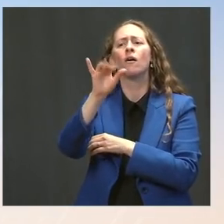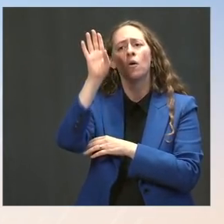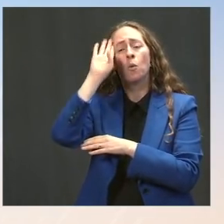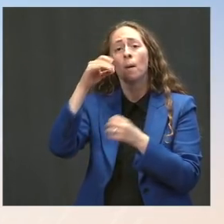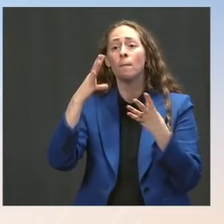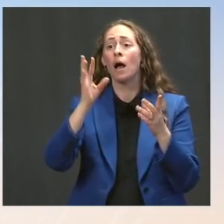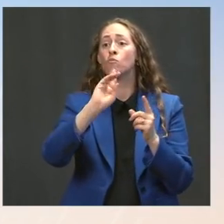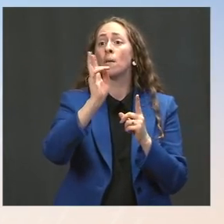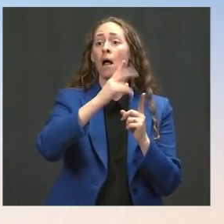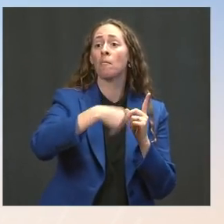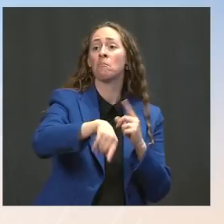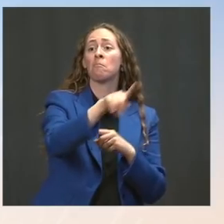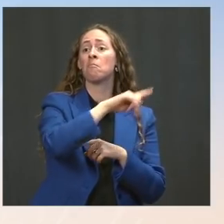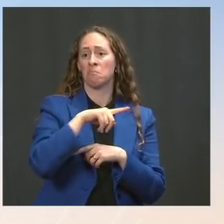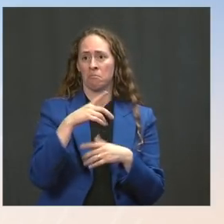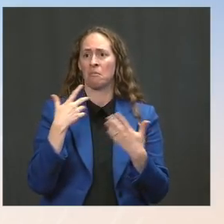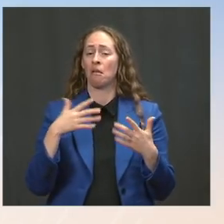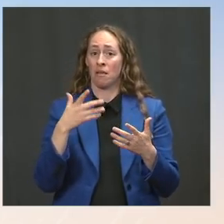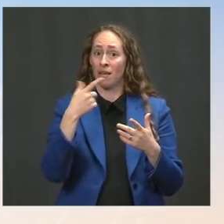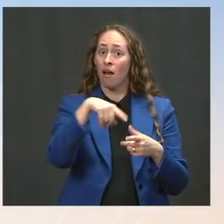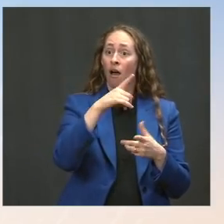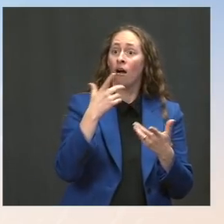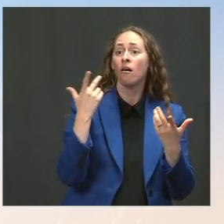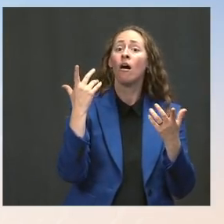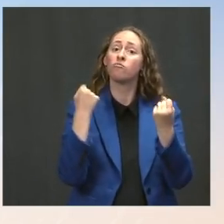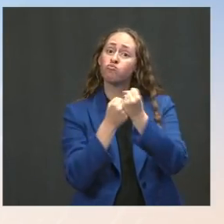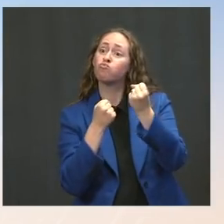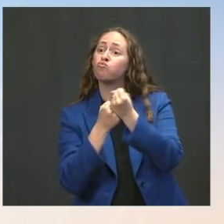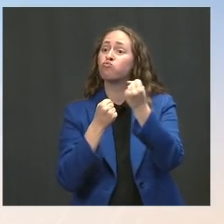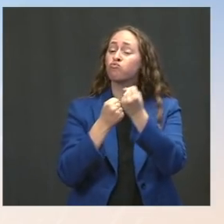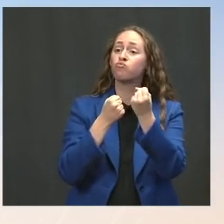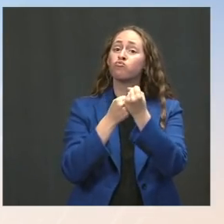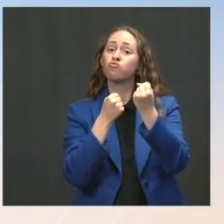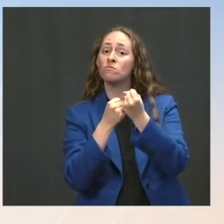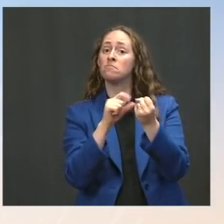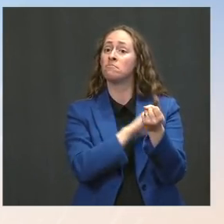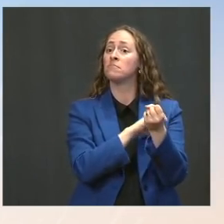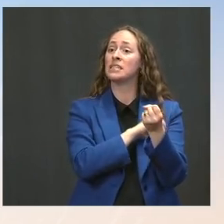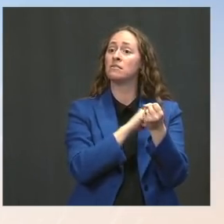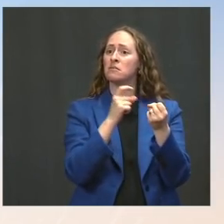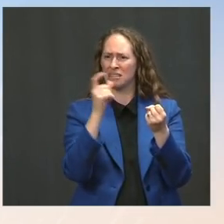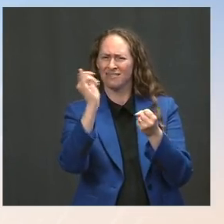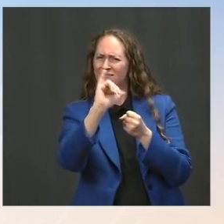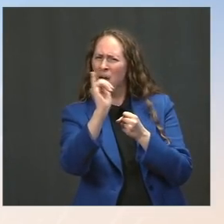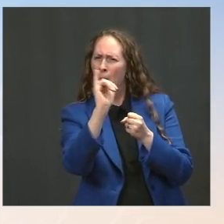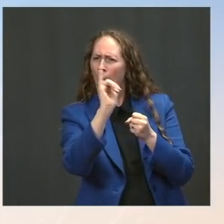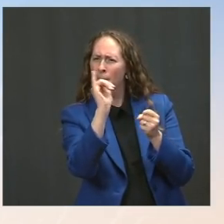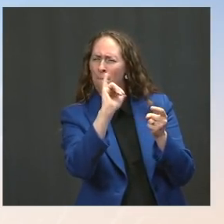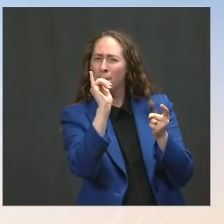about supposedly supporting the police in law and order are the same ones who've dismissed and downplayed the shameful events of that day.